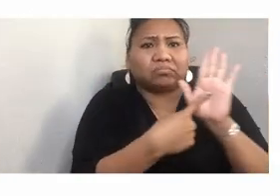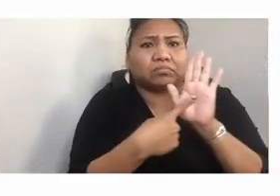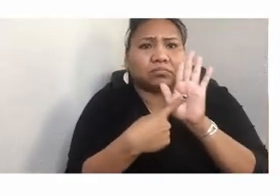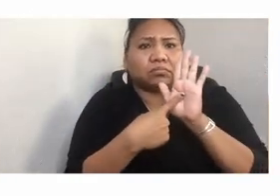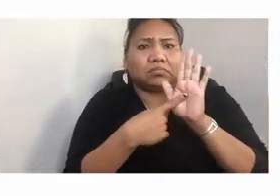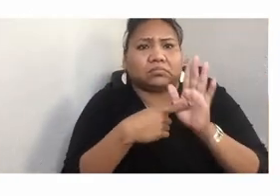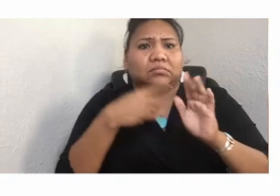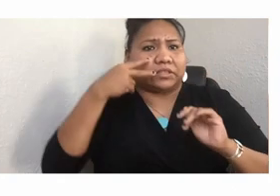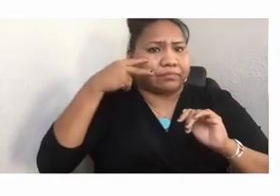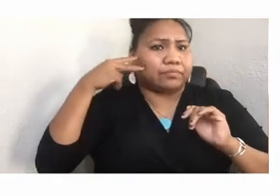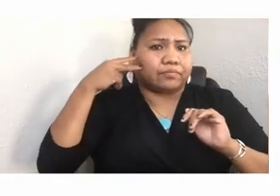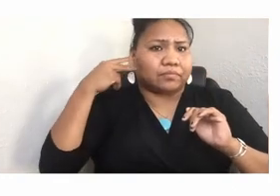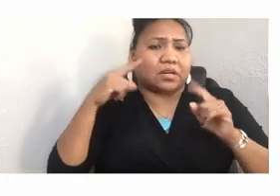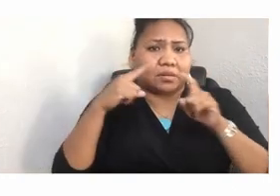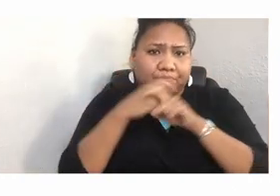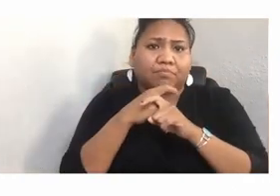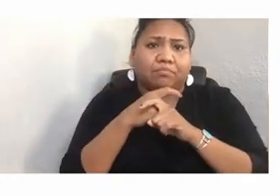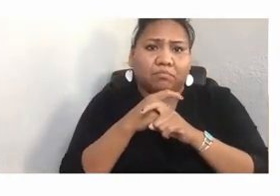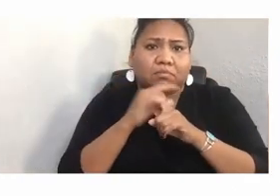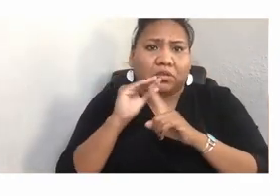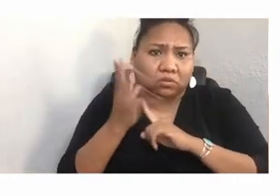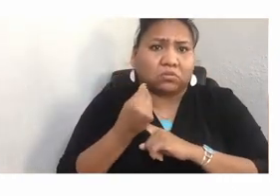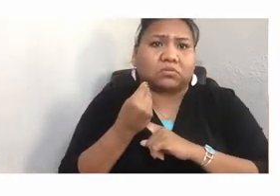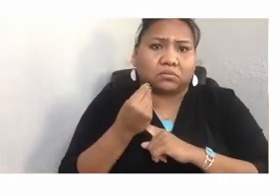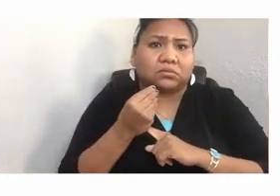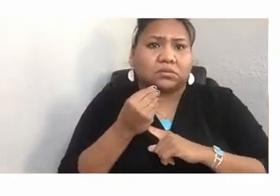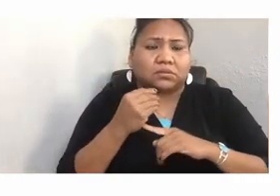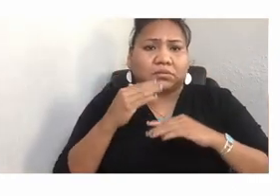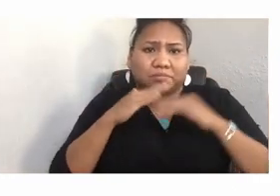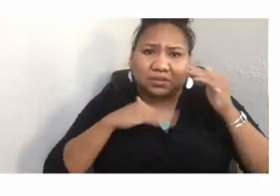to the other side. And let me just say, before I move on,